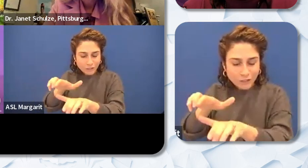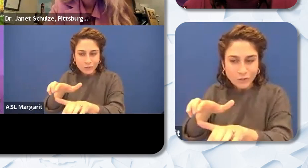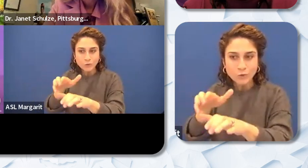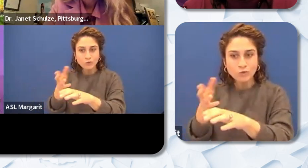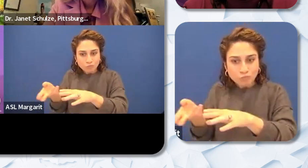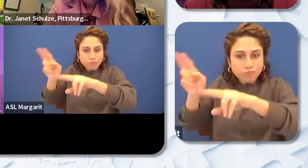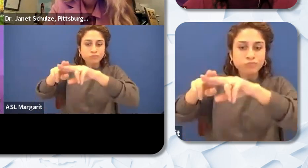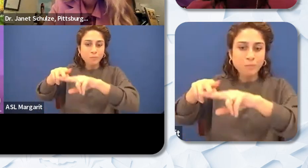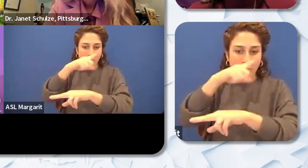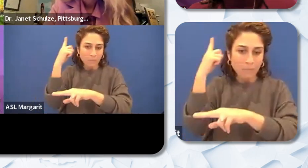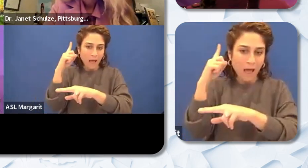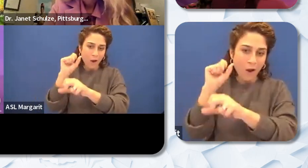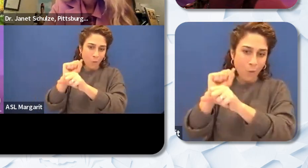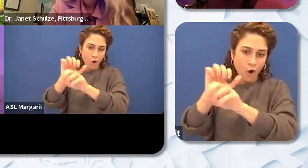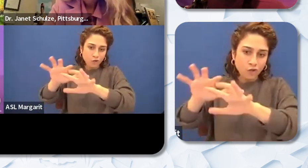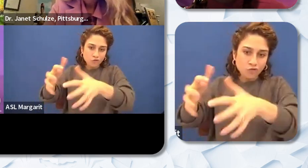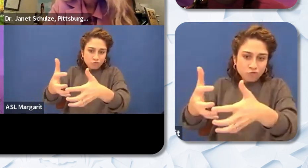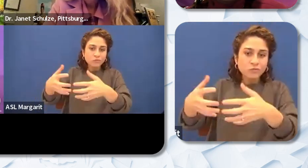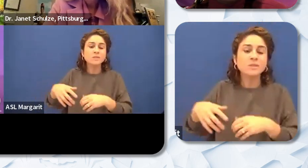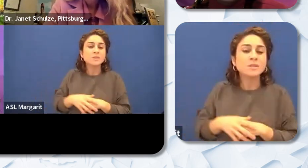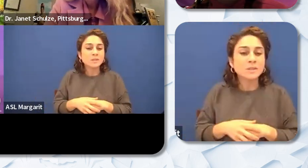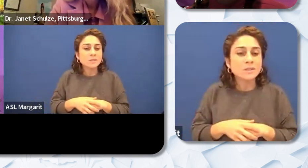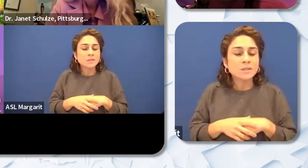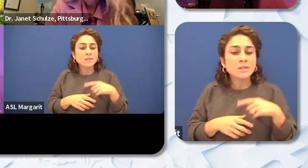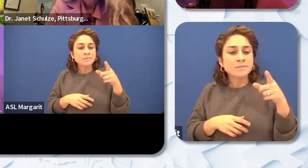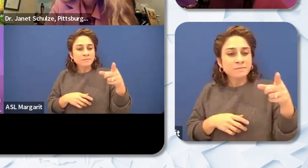Dr. Jacquelyn Ollison: Yes yeah. You know you've all named several things that we could be thinking